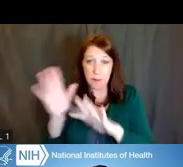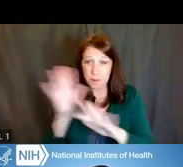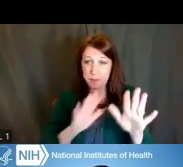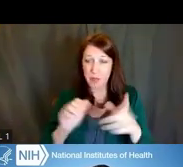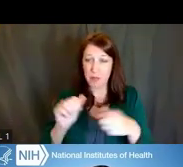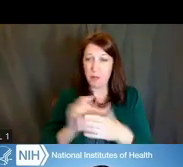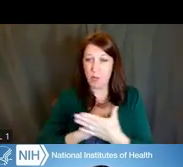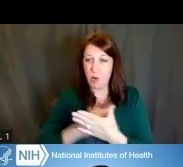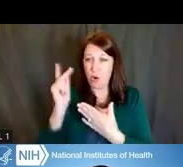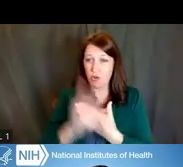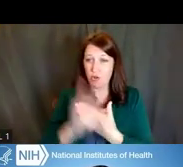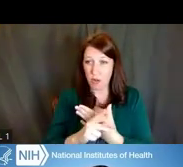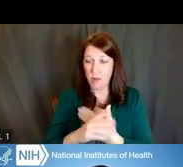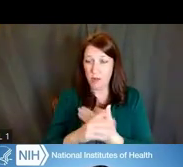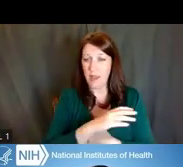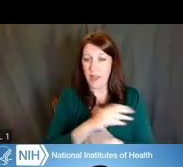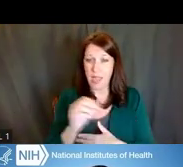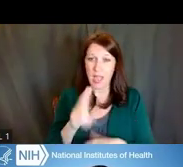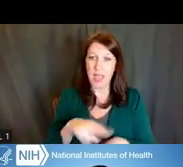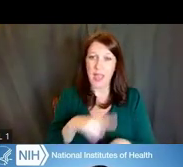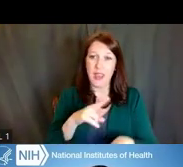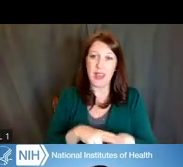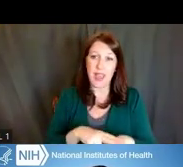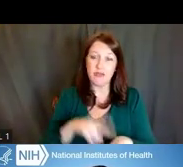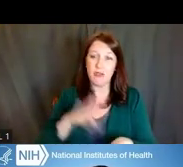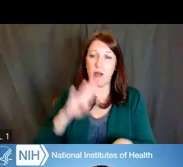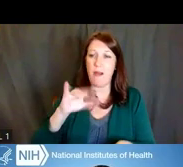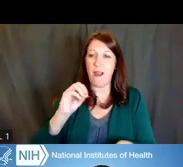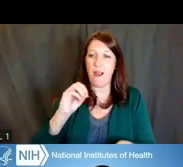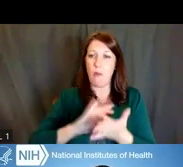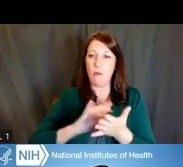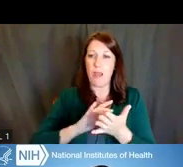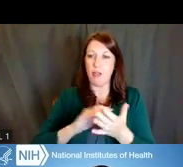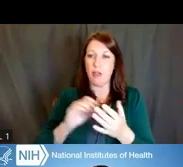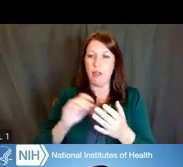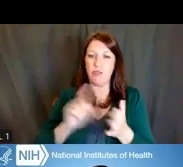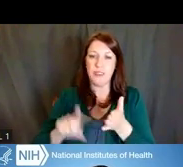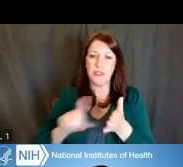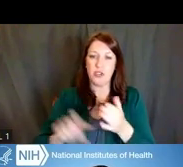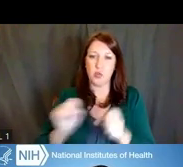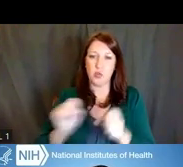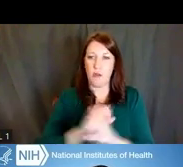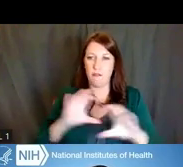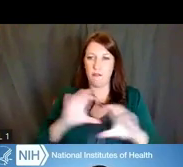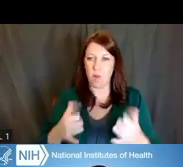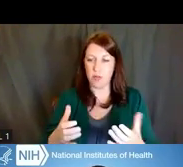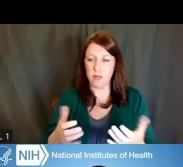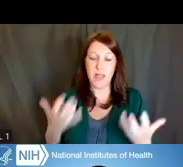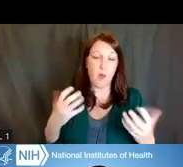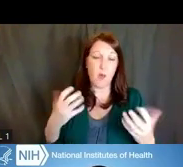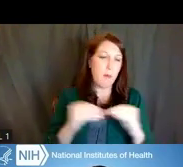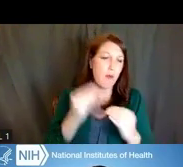and the national biomedical research workforce. If you want more information on trends in NIH funding,